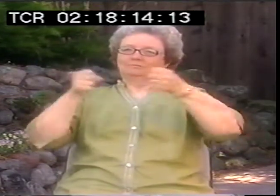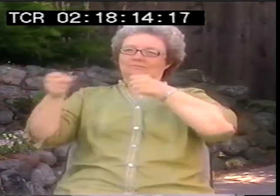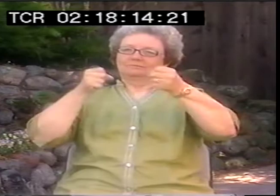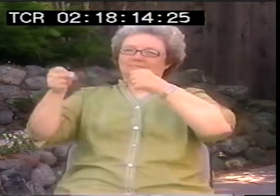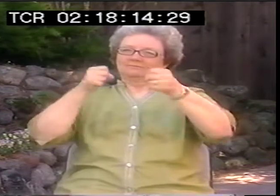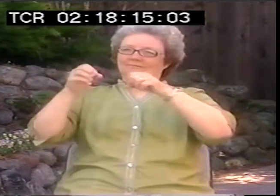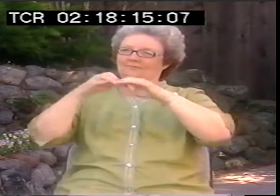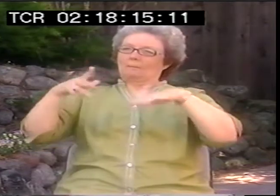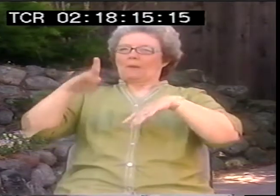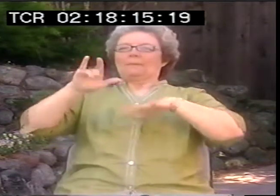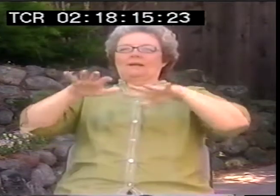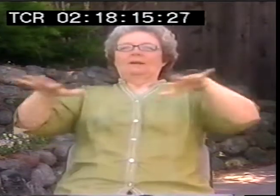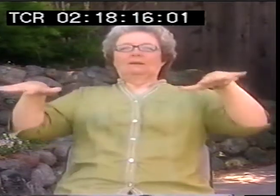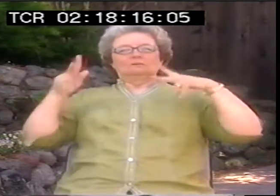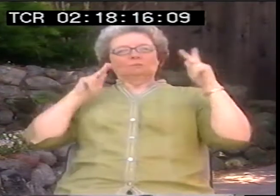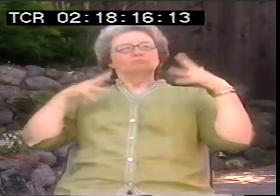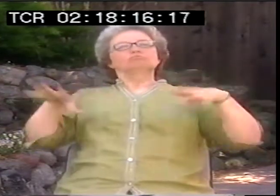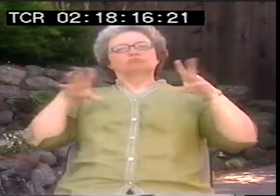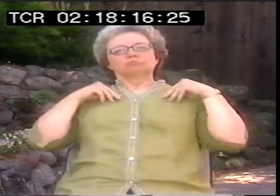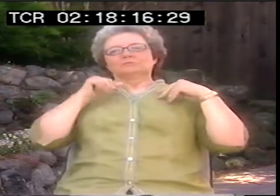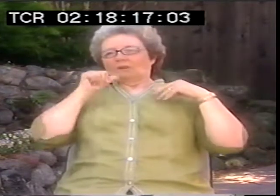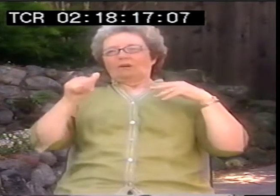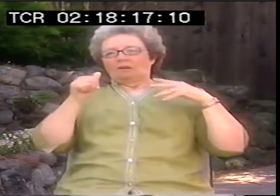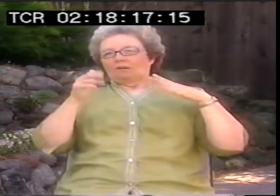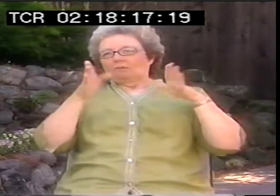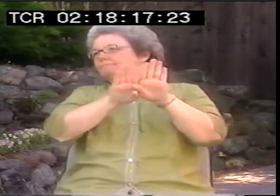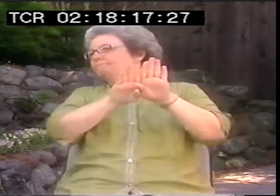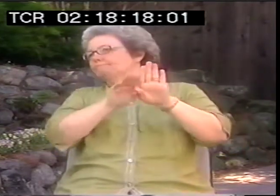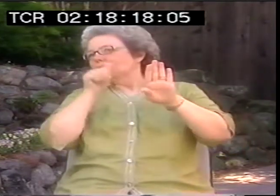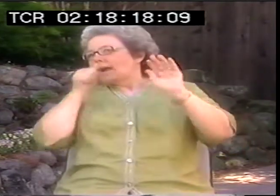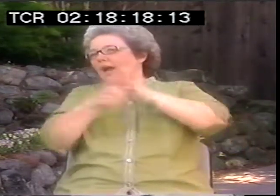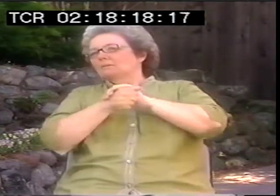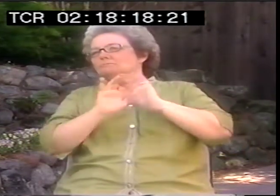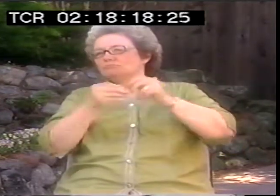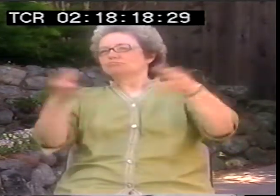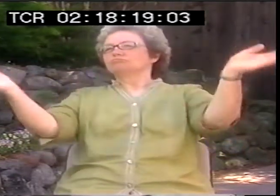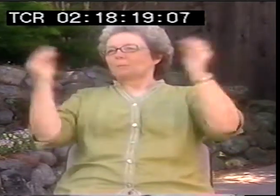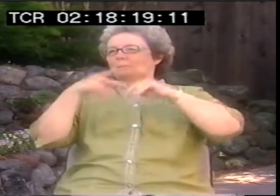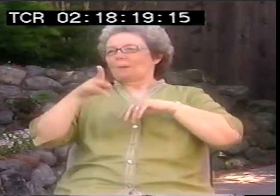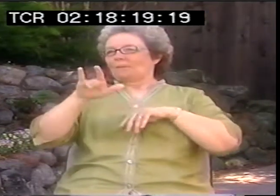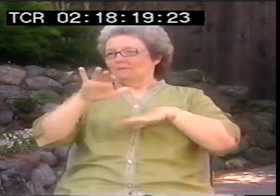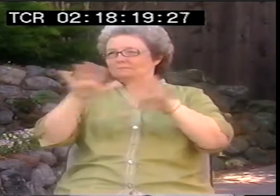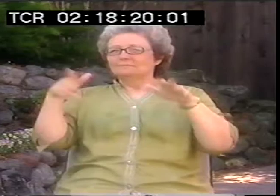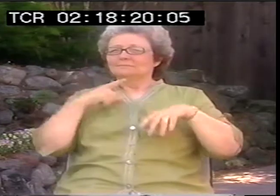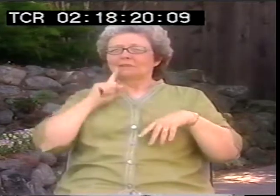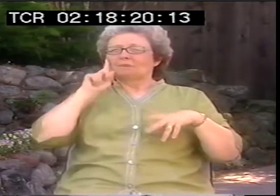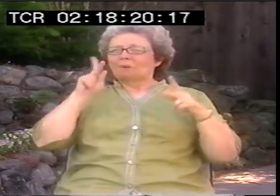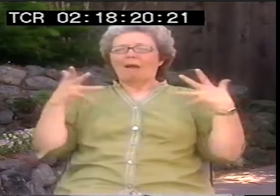that was when everybody decided that the kids should be mainstreamed. They shouldn't be hidden away. All the disabled folks should be out and about.